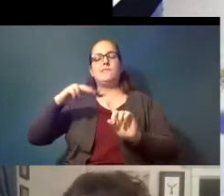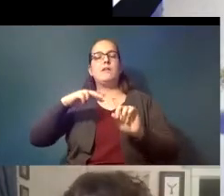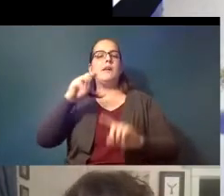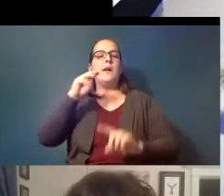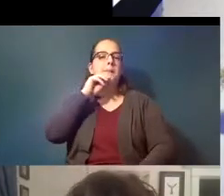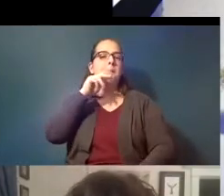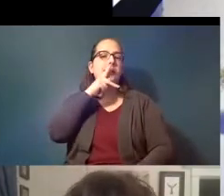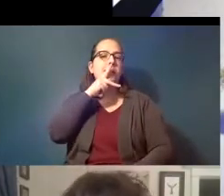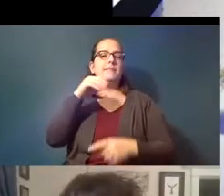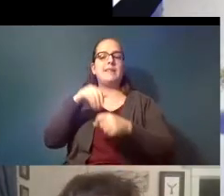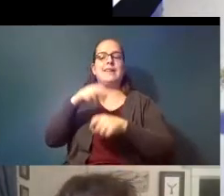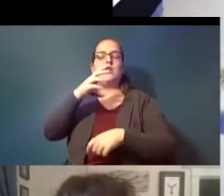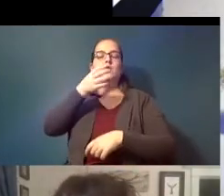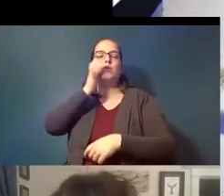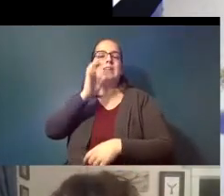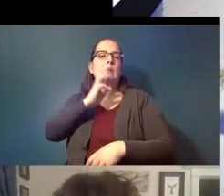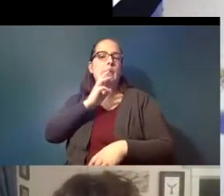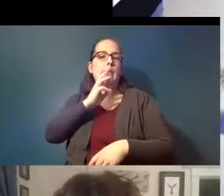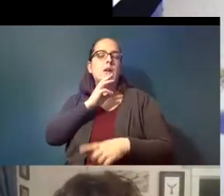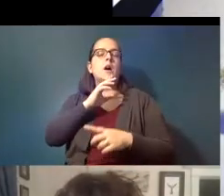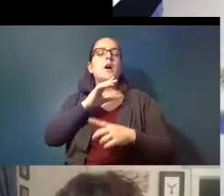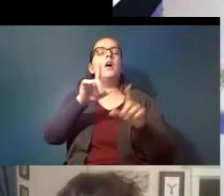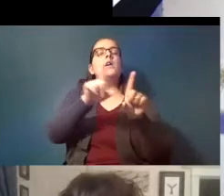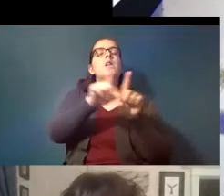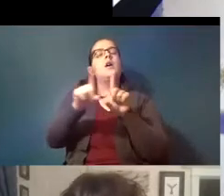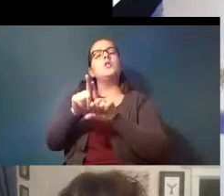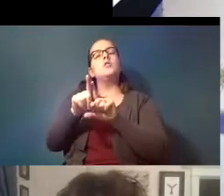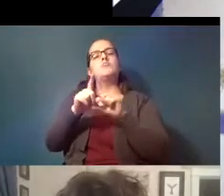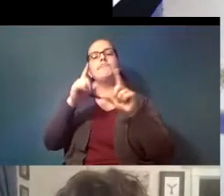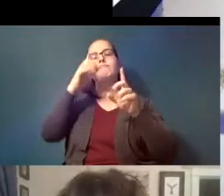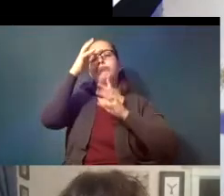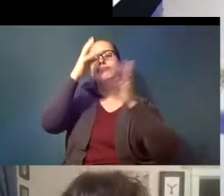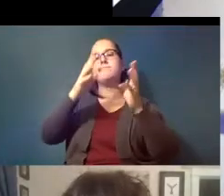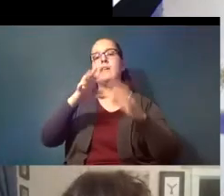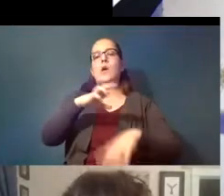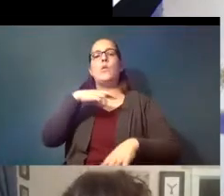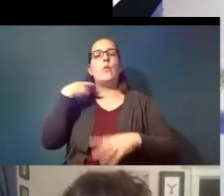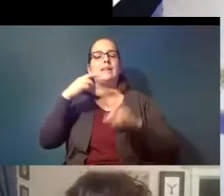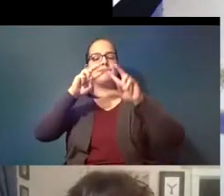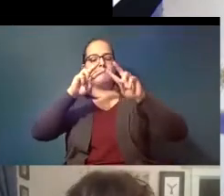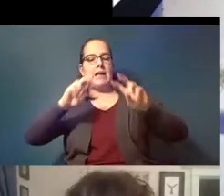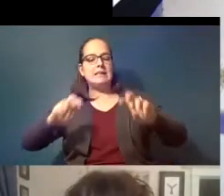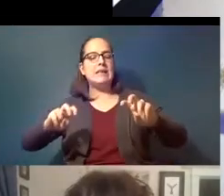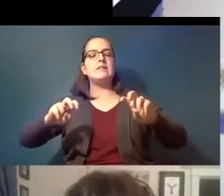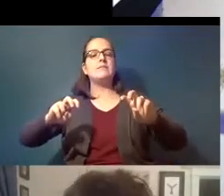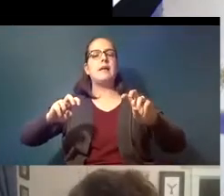and drinking water as well as to come up with a risk assessment framework for marine ecosystems